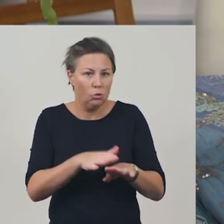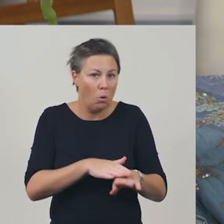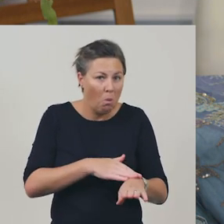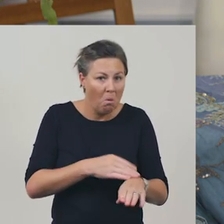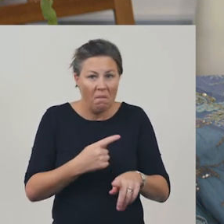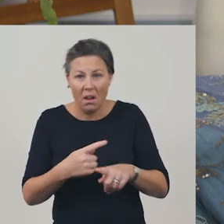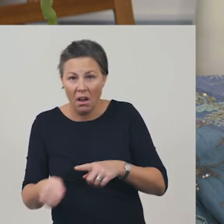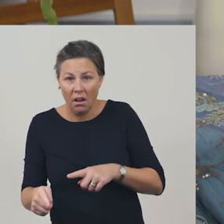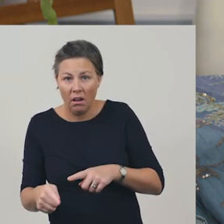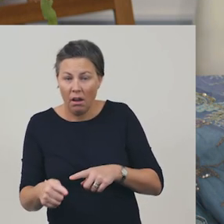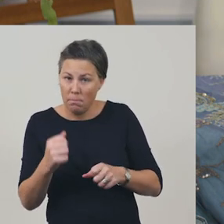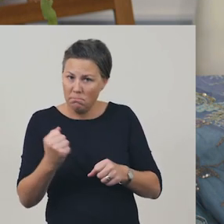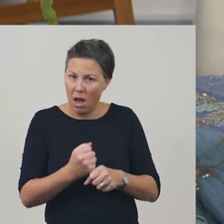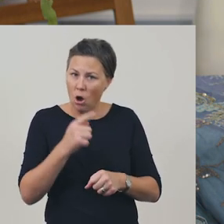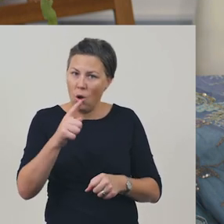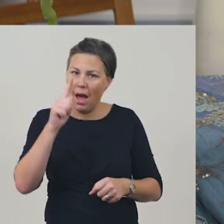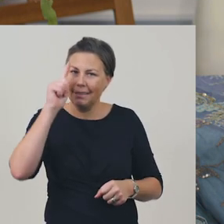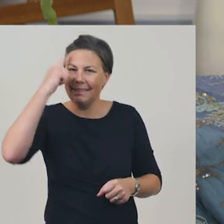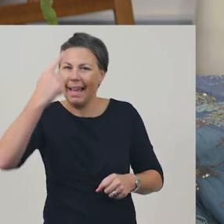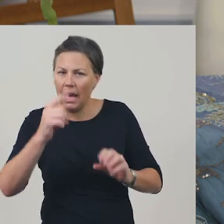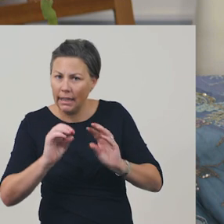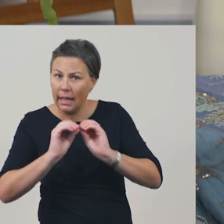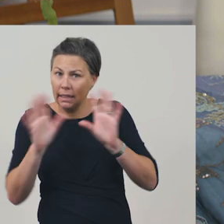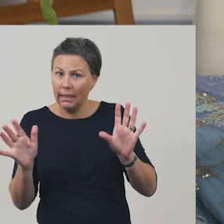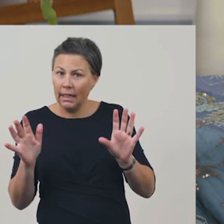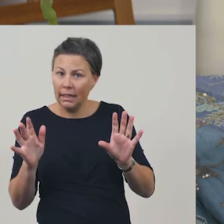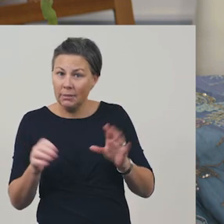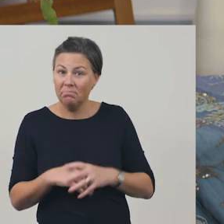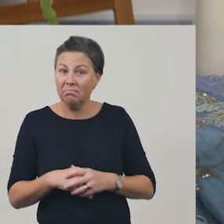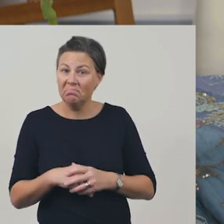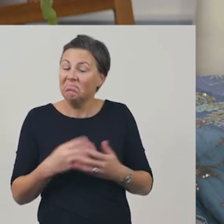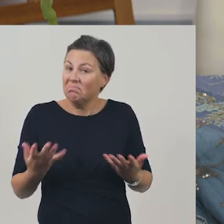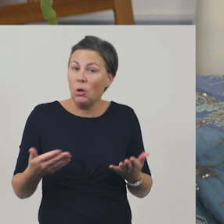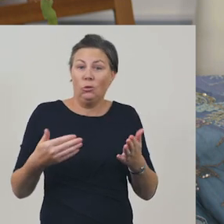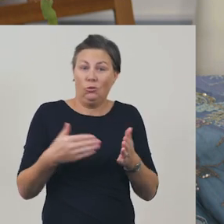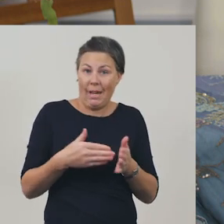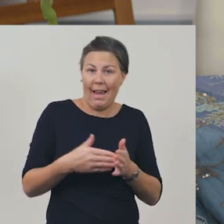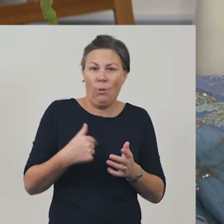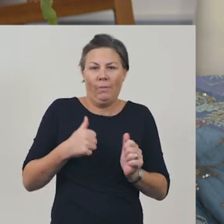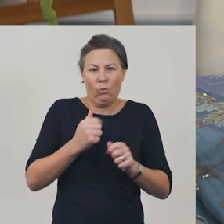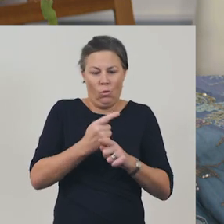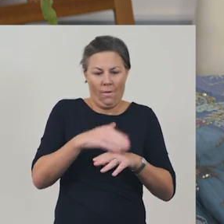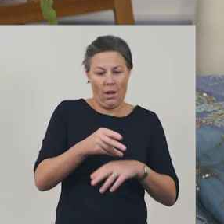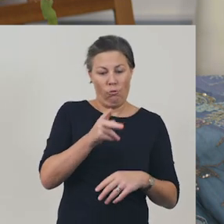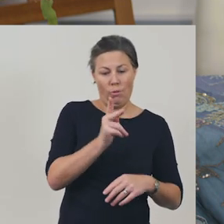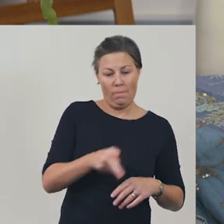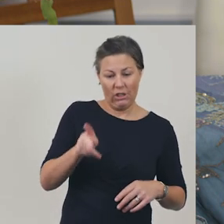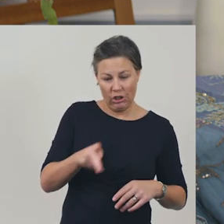Today, we shared a poem and looked at repetition. We also talked about how to perform a poem using facial expressions,